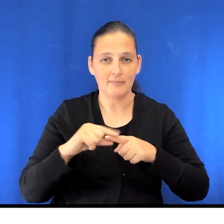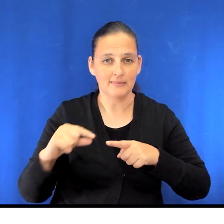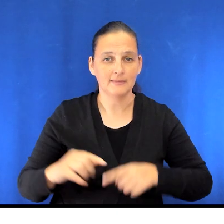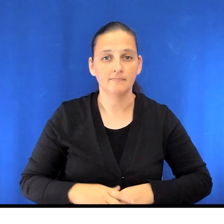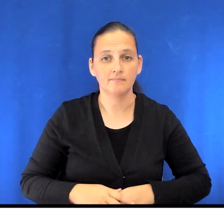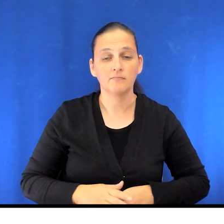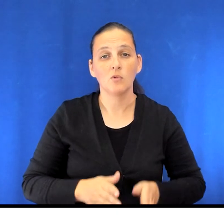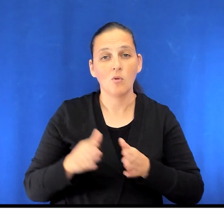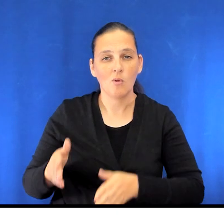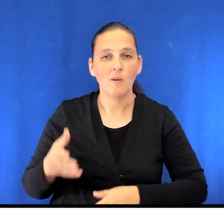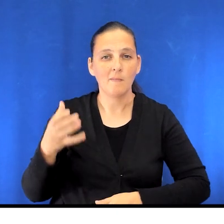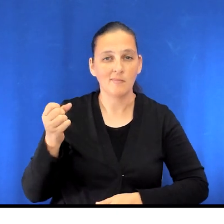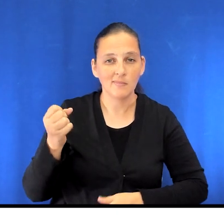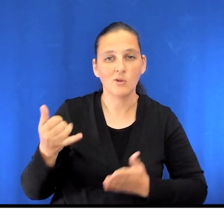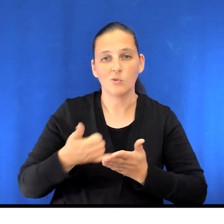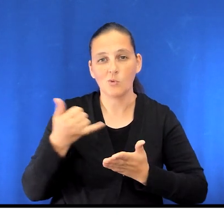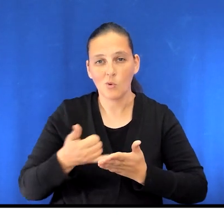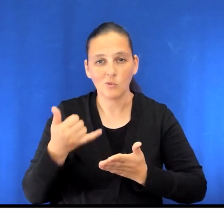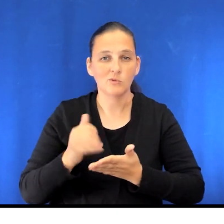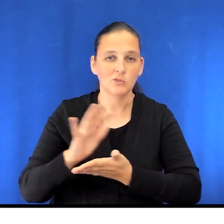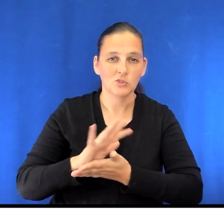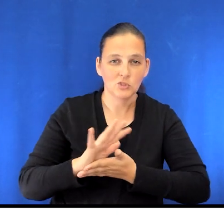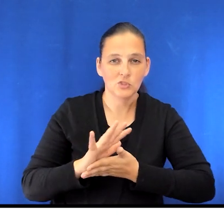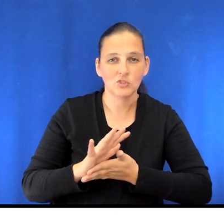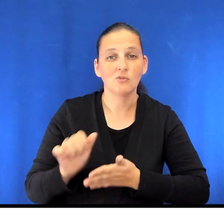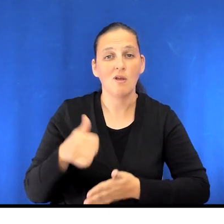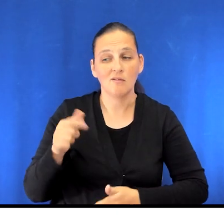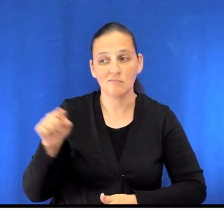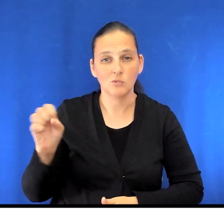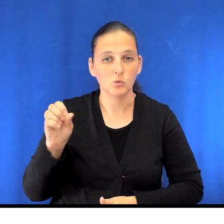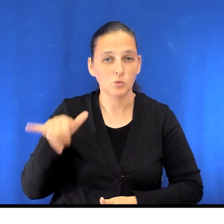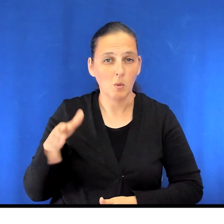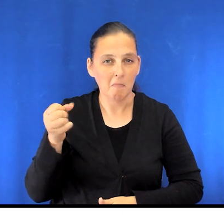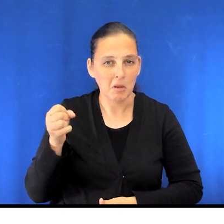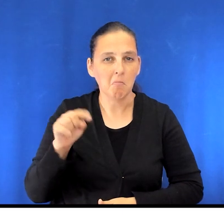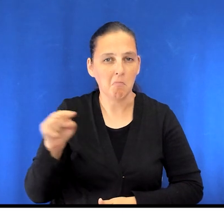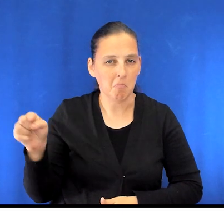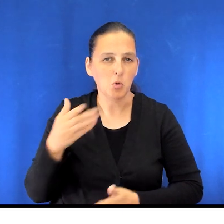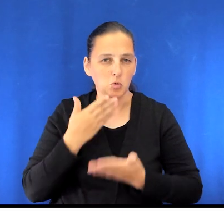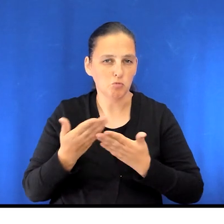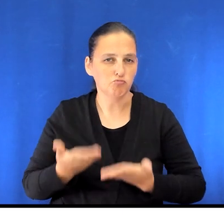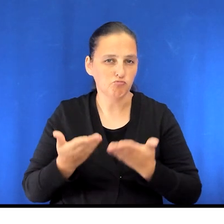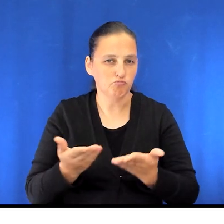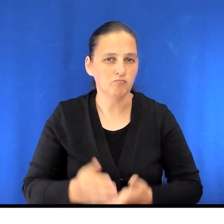Dairy products such as milk, yogurt, cheese, or dairy alternatives such as soy milk are also good sources of protein.